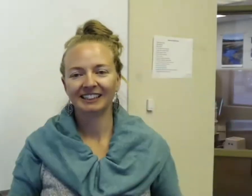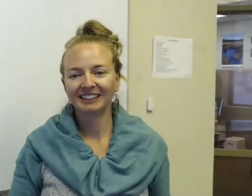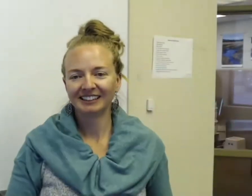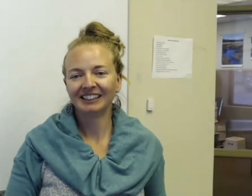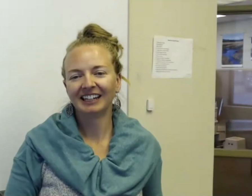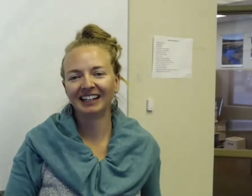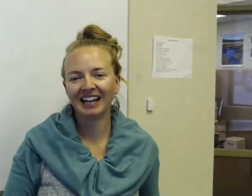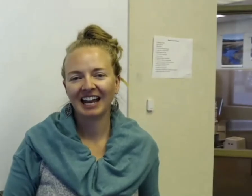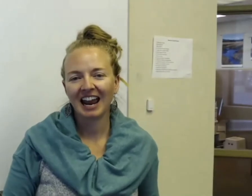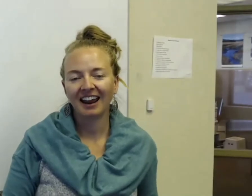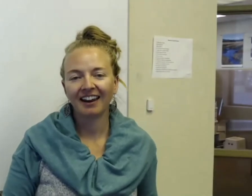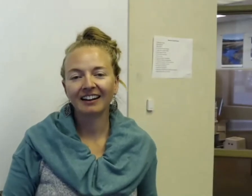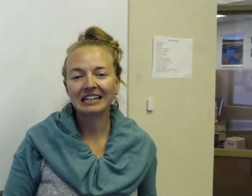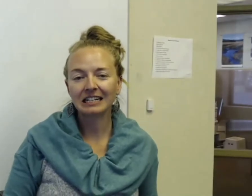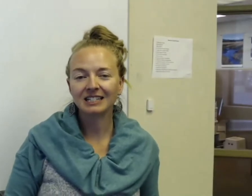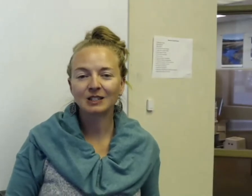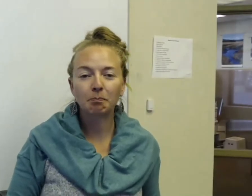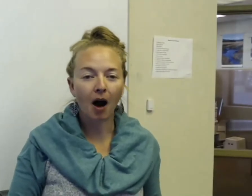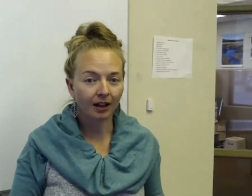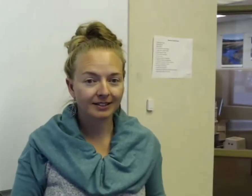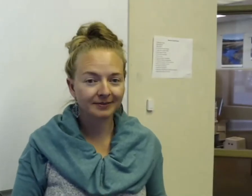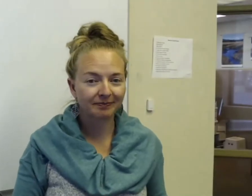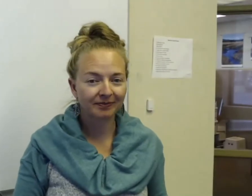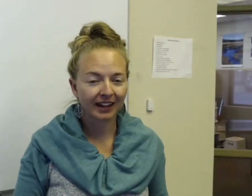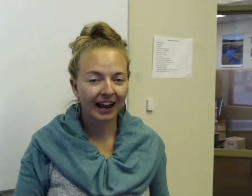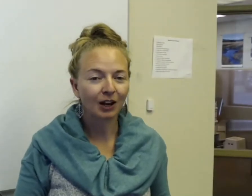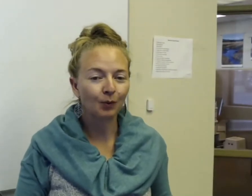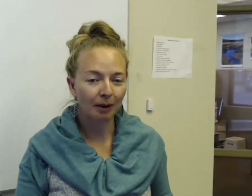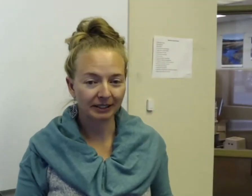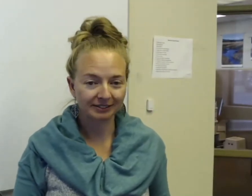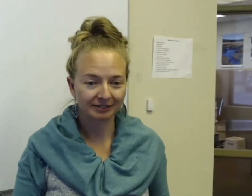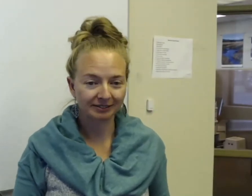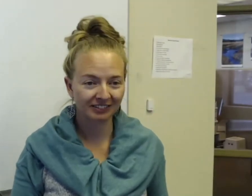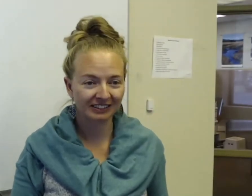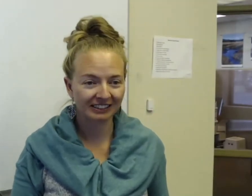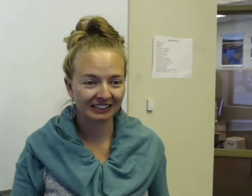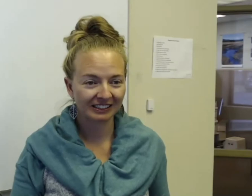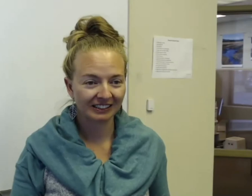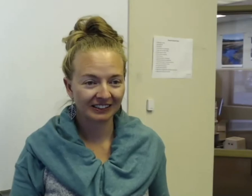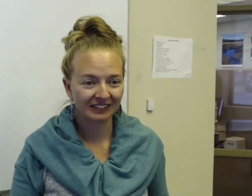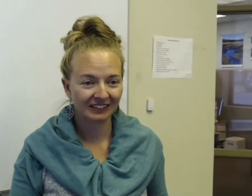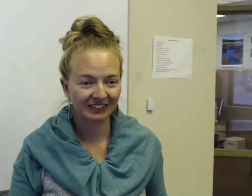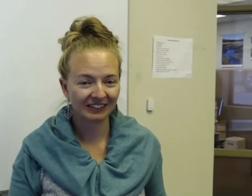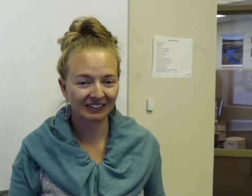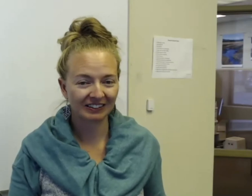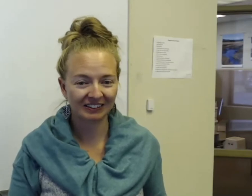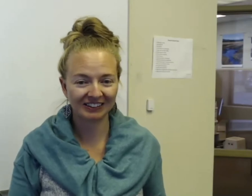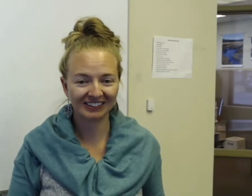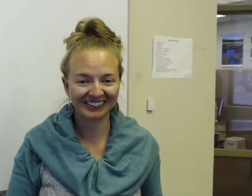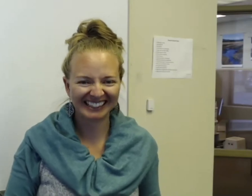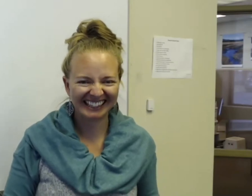And he spots a rabbit.